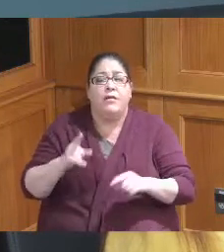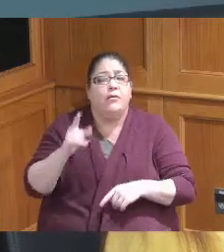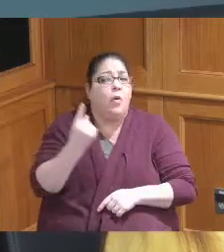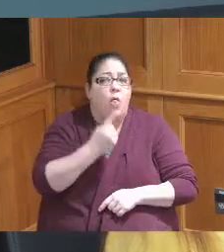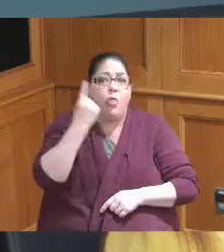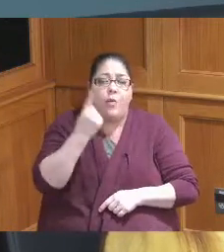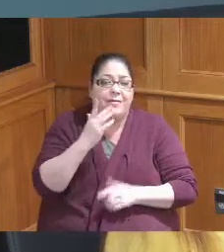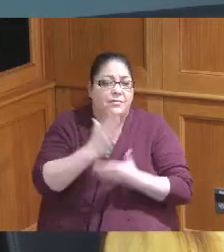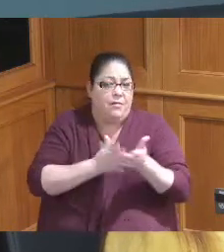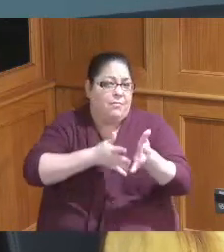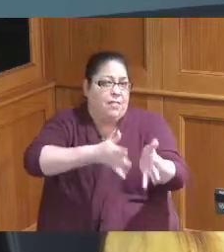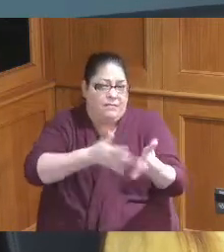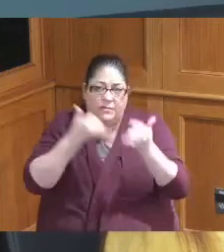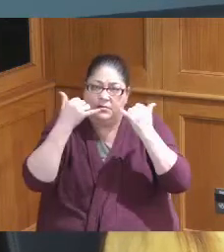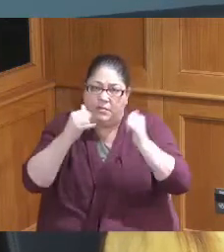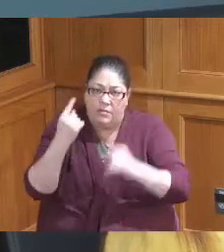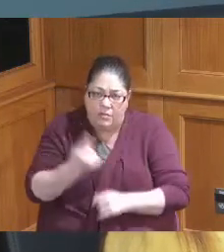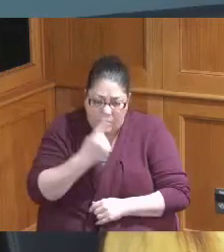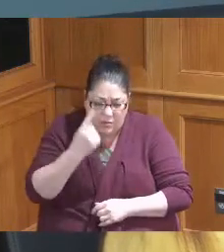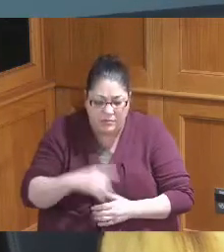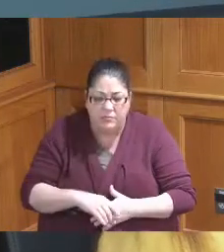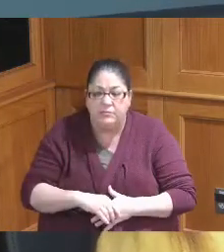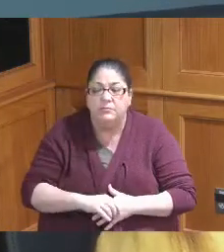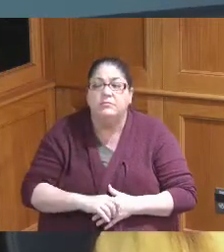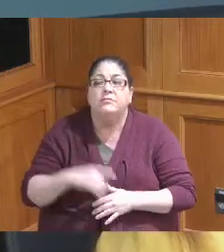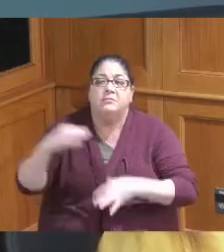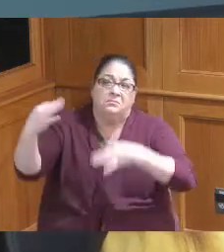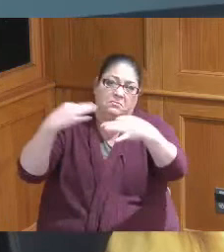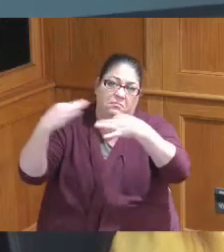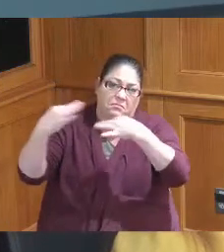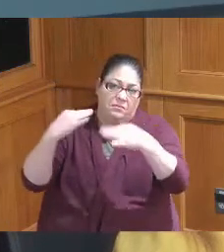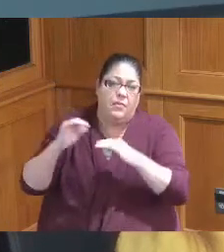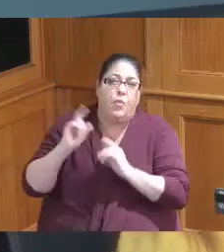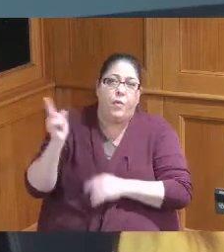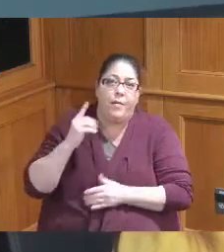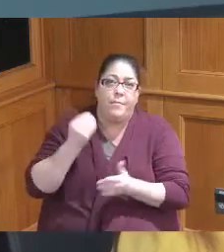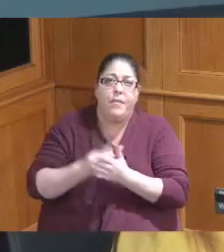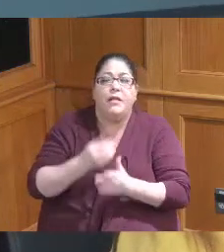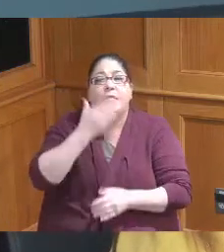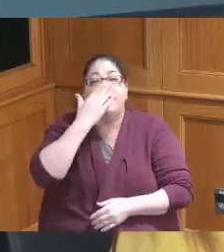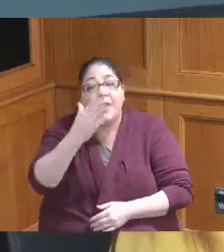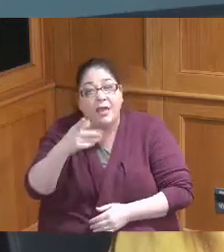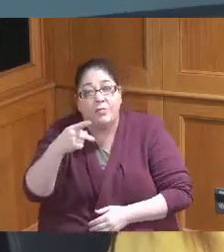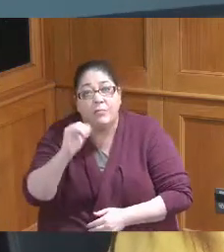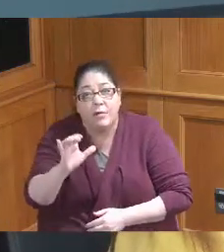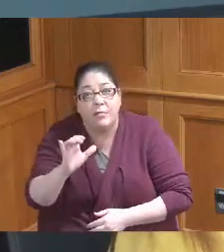do and he also explained to me where those monies were going so I want to say publicly since I said